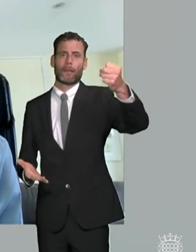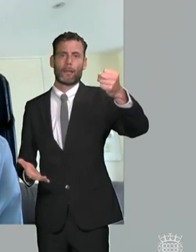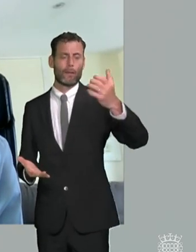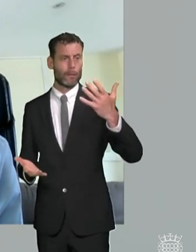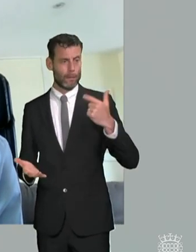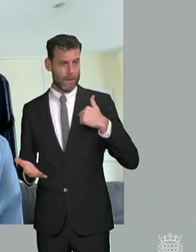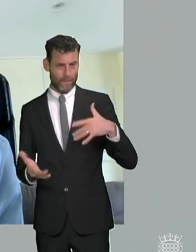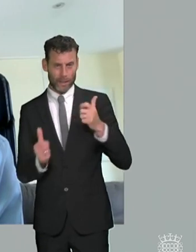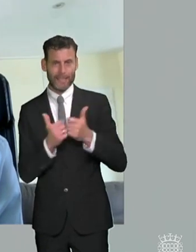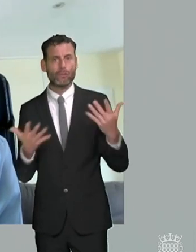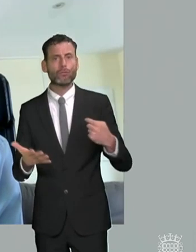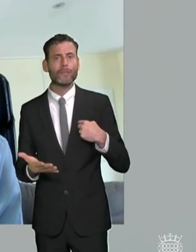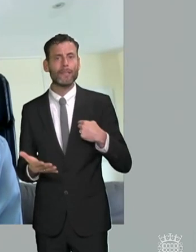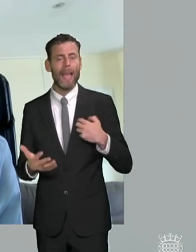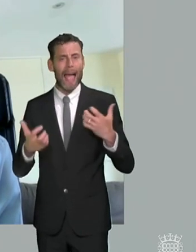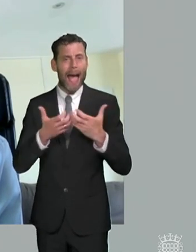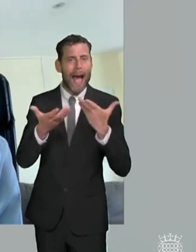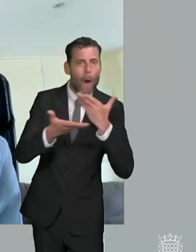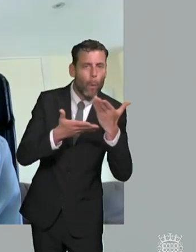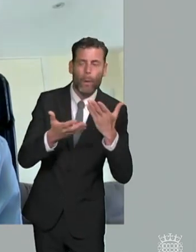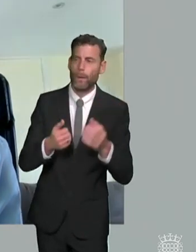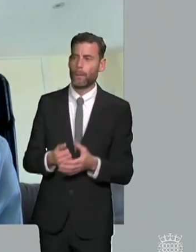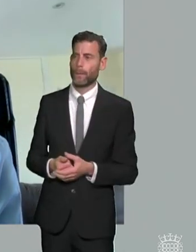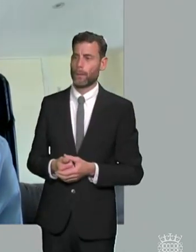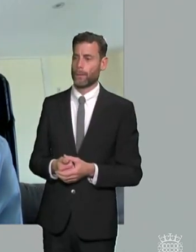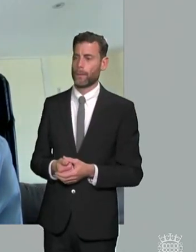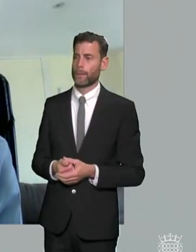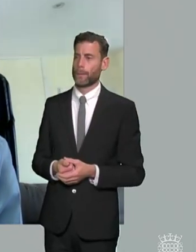either with local community groups like parent care reforms or local charities or